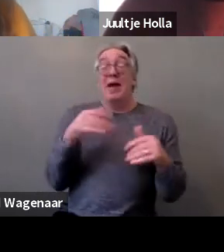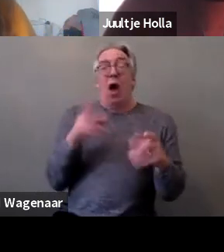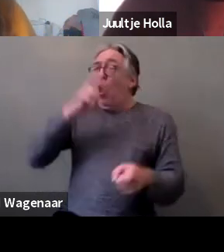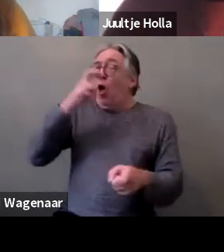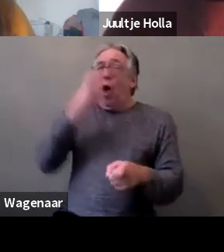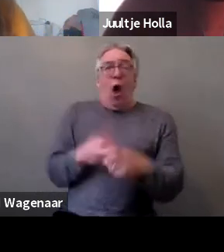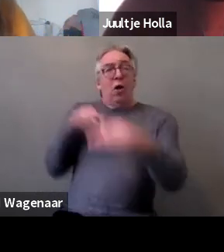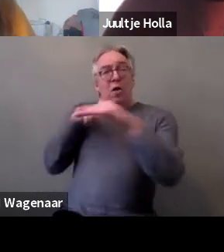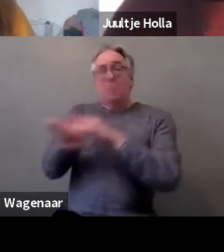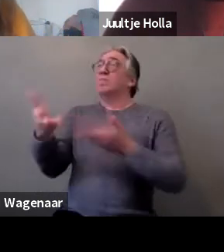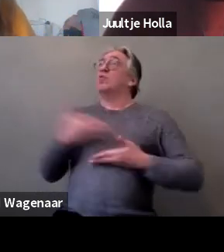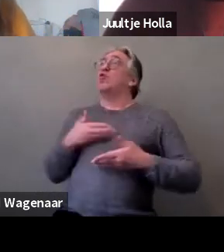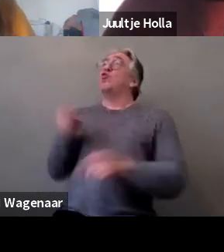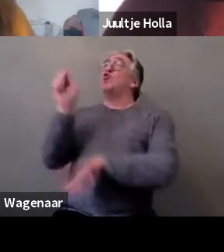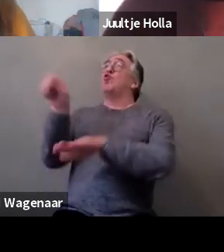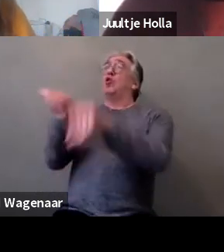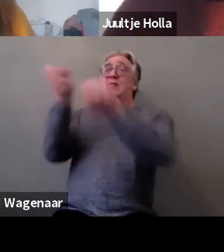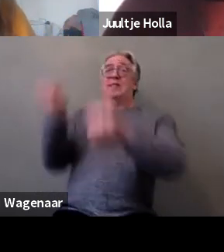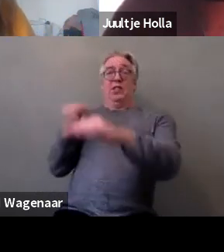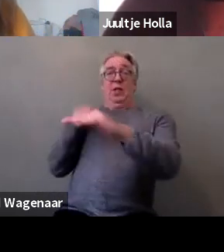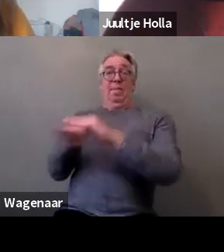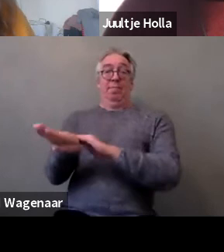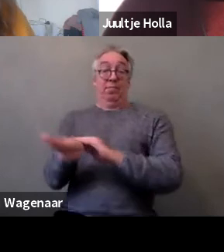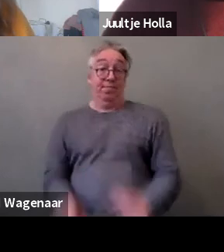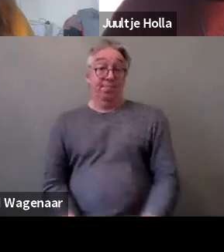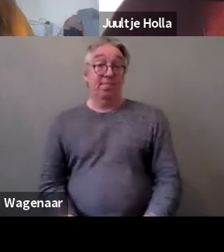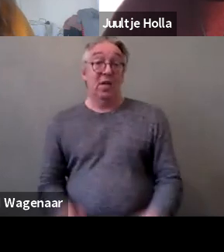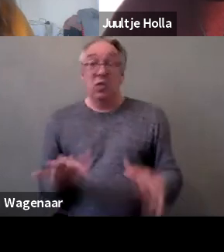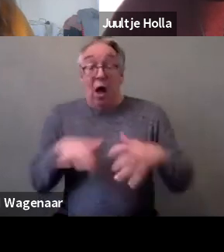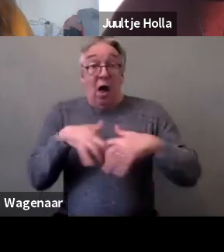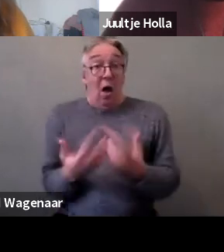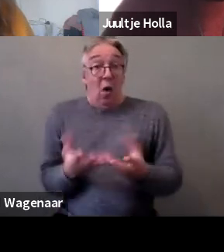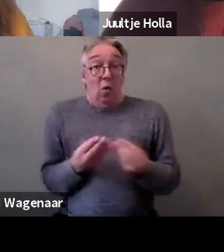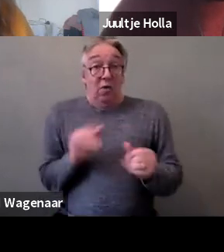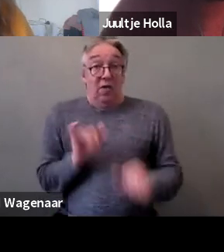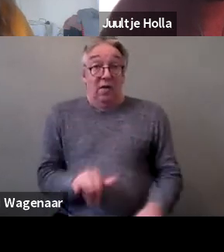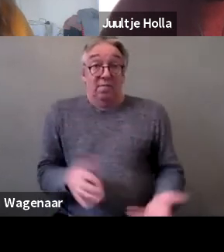So how to do that? More specifically, what can we do at European level